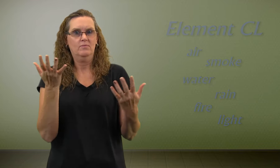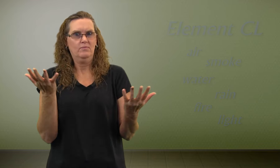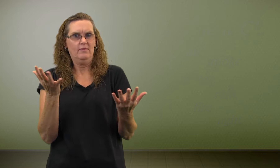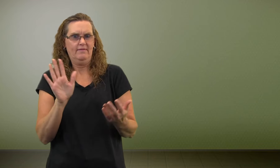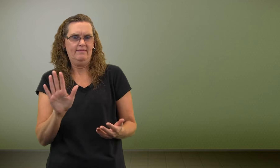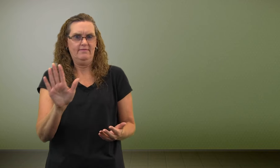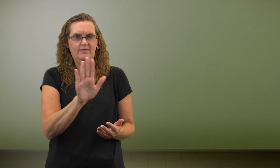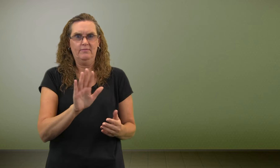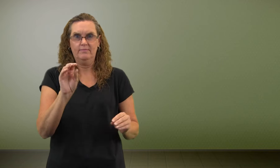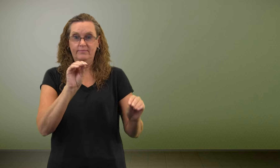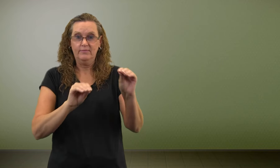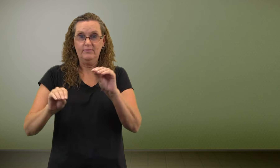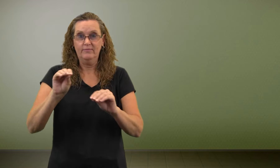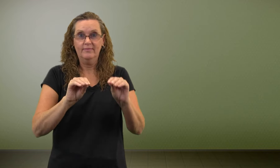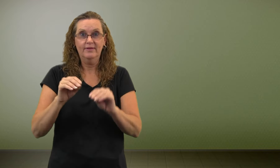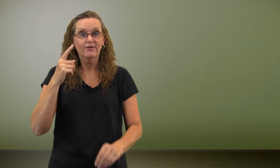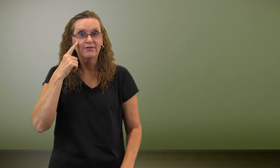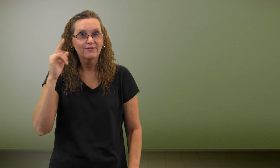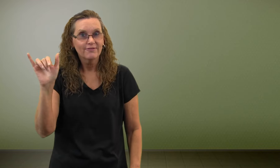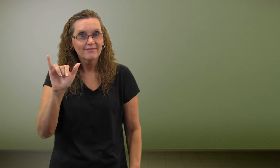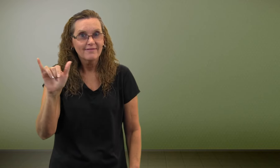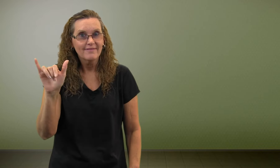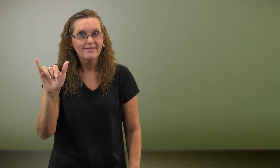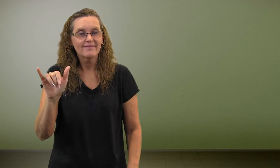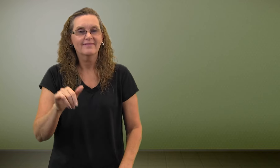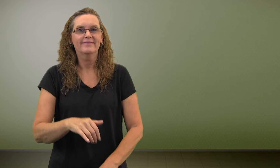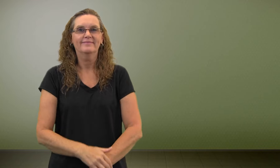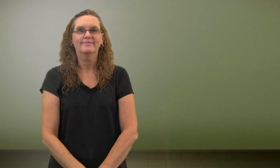They describe what those elements movements look like.